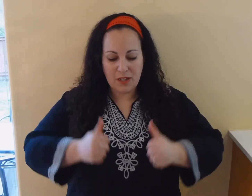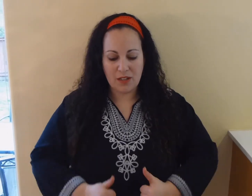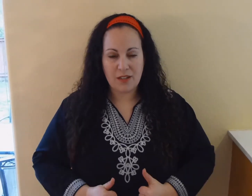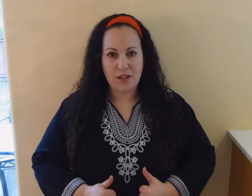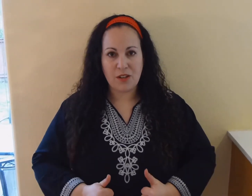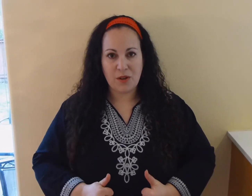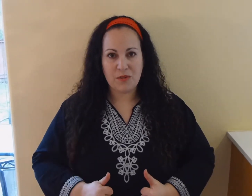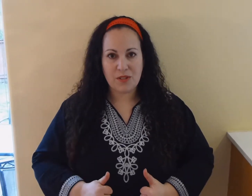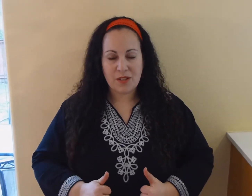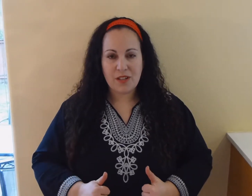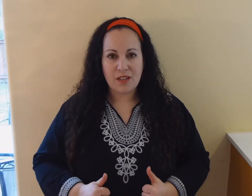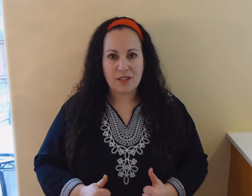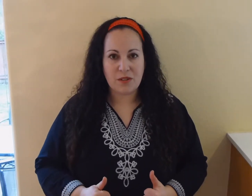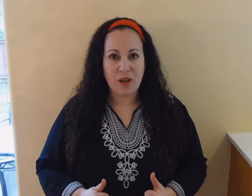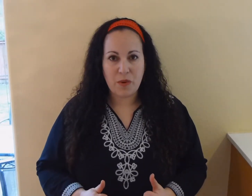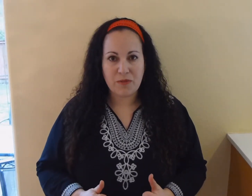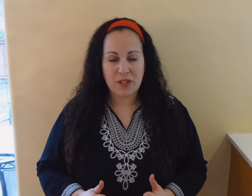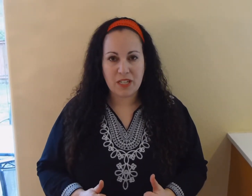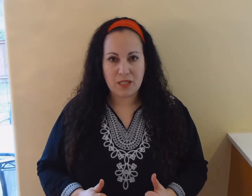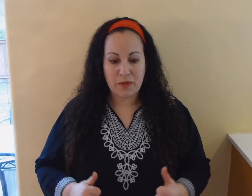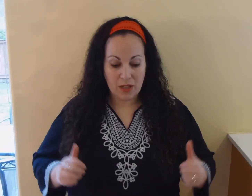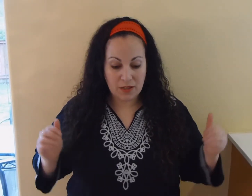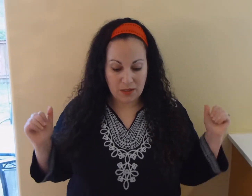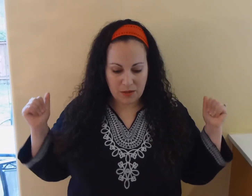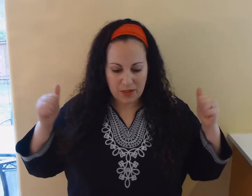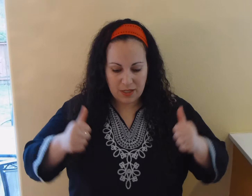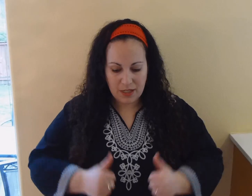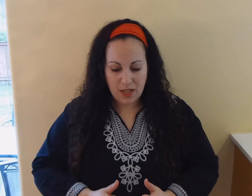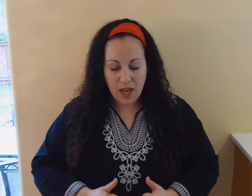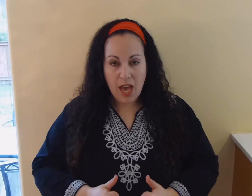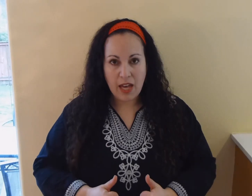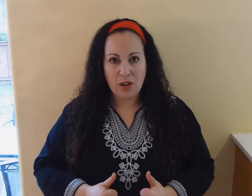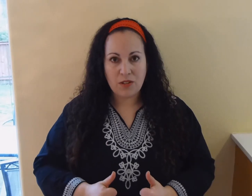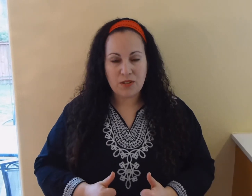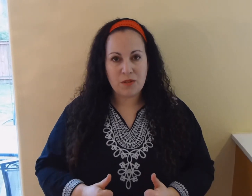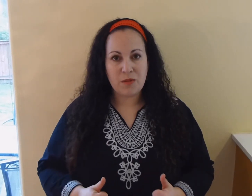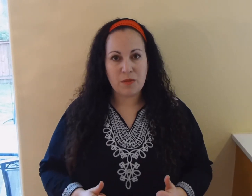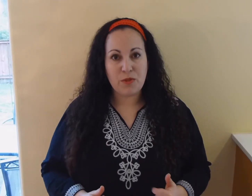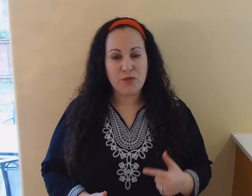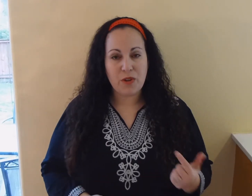on a coat it's a great one for kids because it's so easy and also before